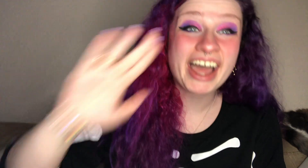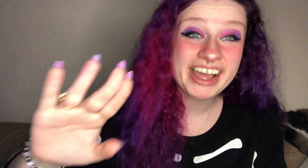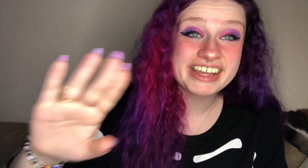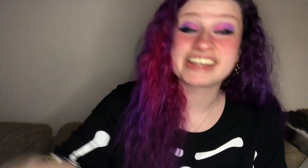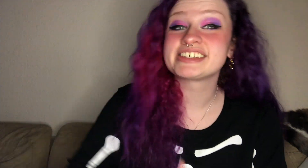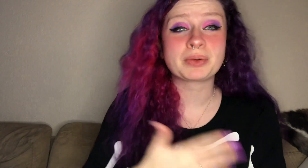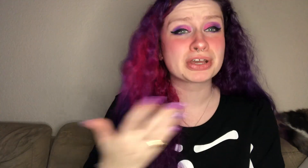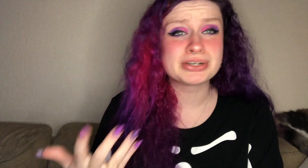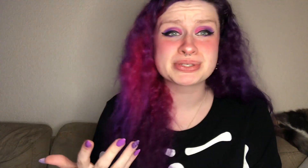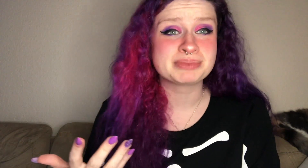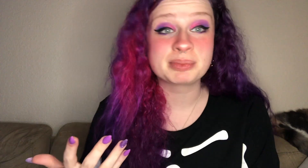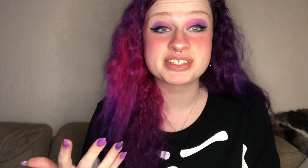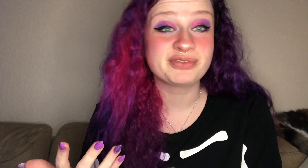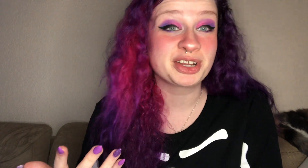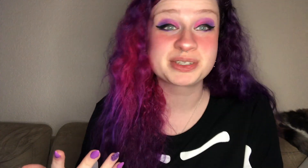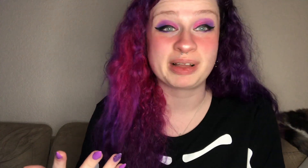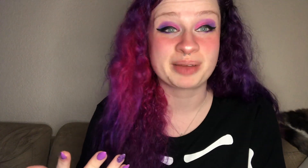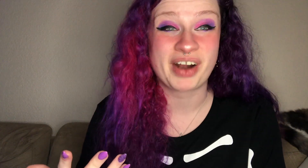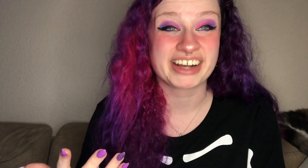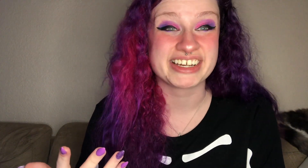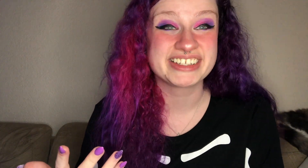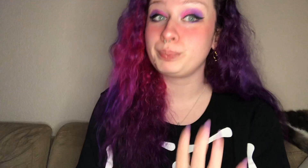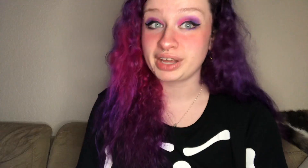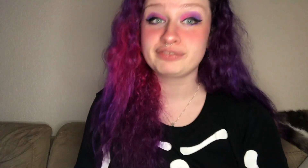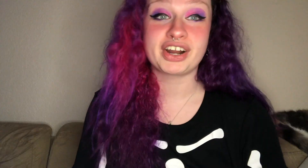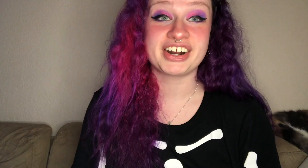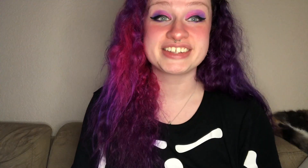hey today we're gonna do some numbers and fingerspelling practice but first